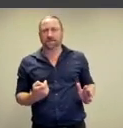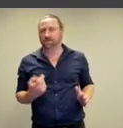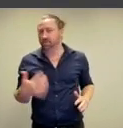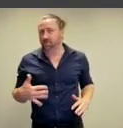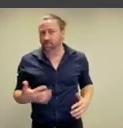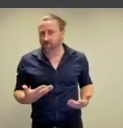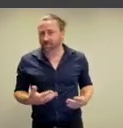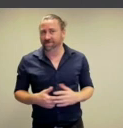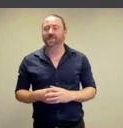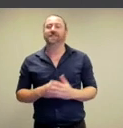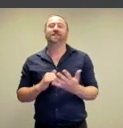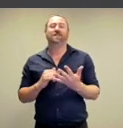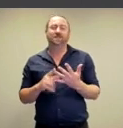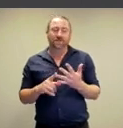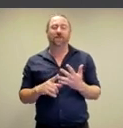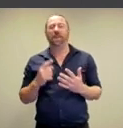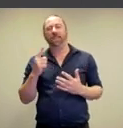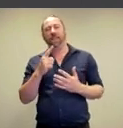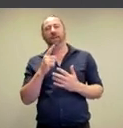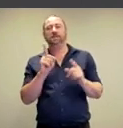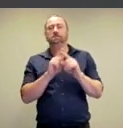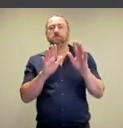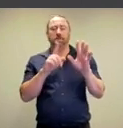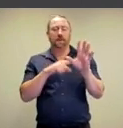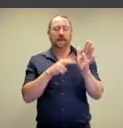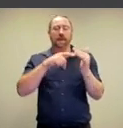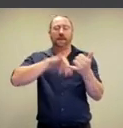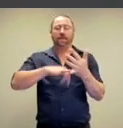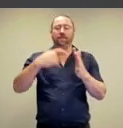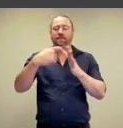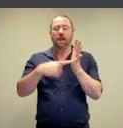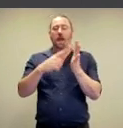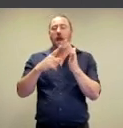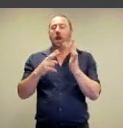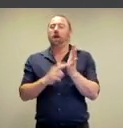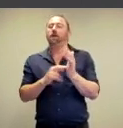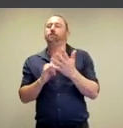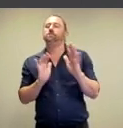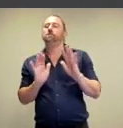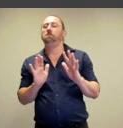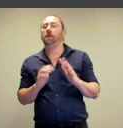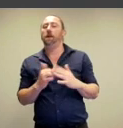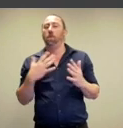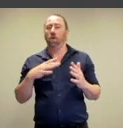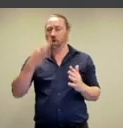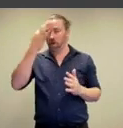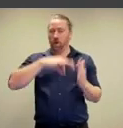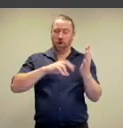flesh. So this work is a little bit